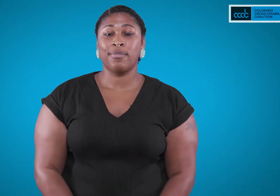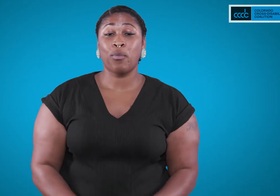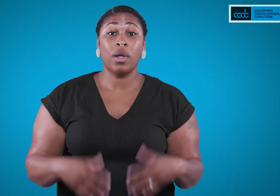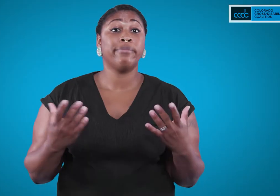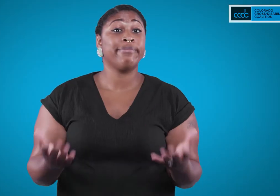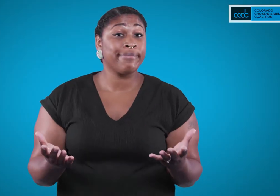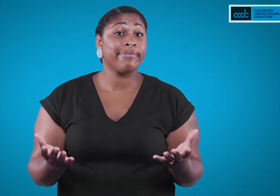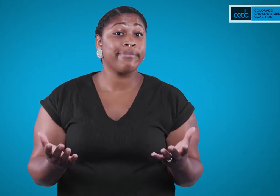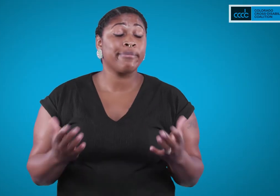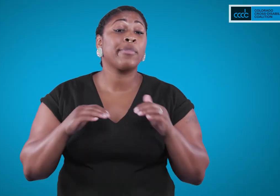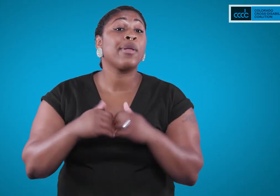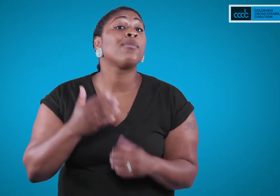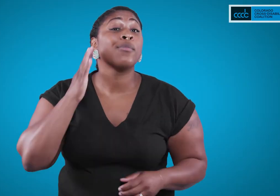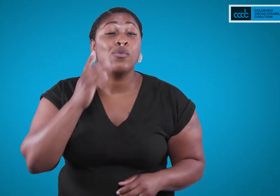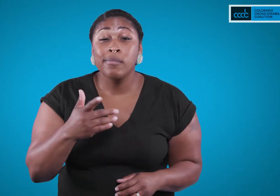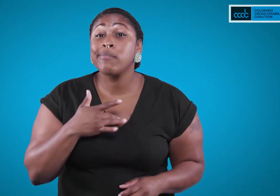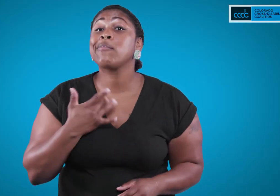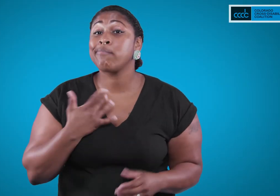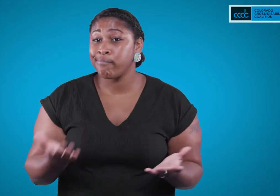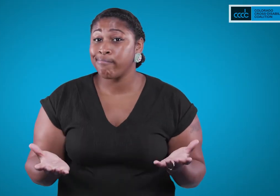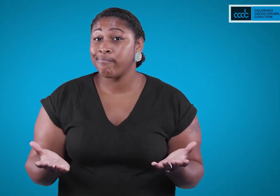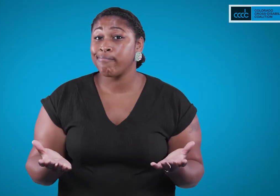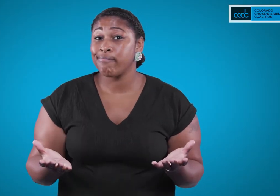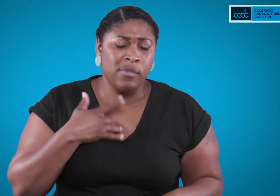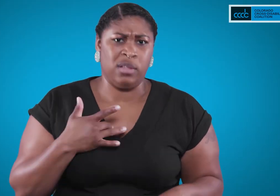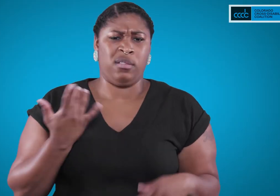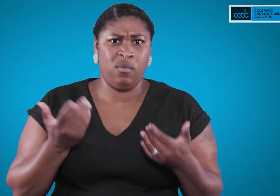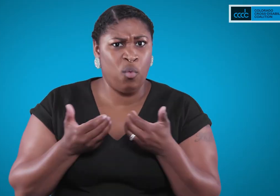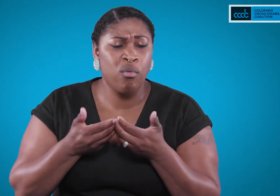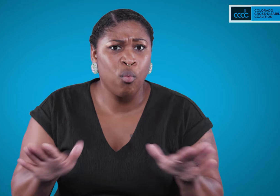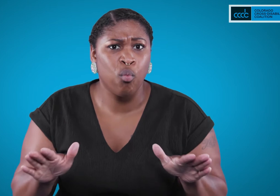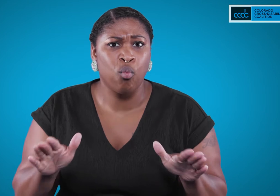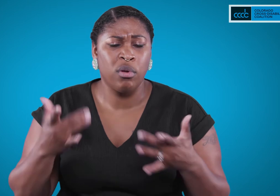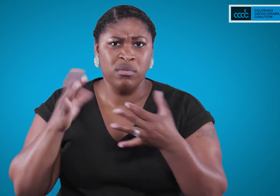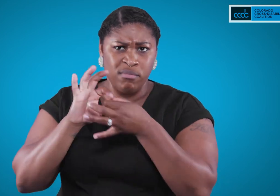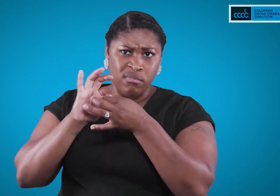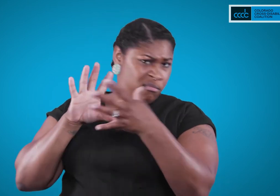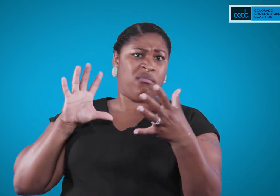How you might feel? Some of you probably thought about how lost you may feel,